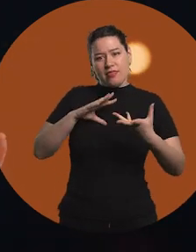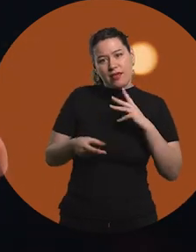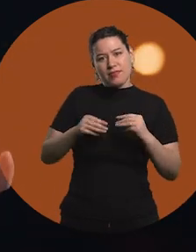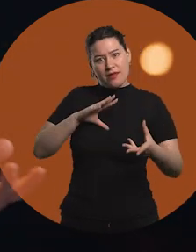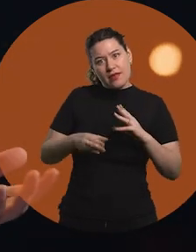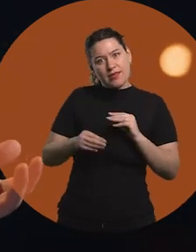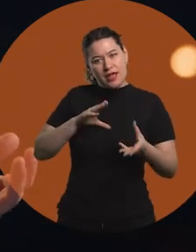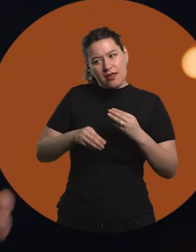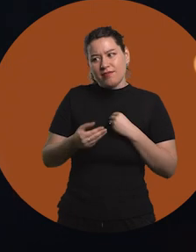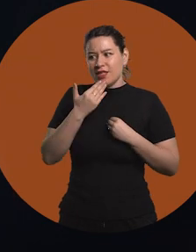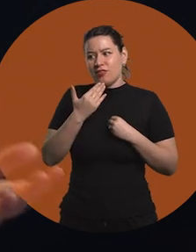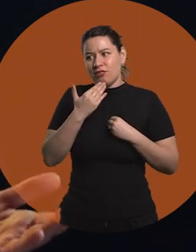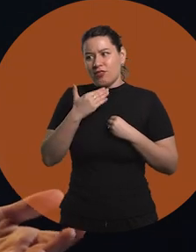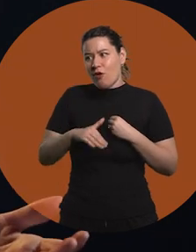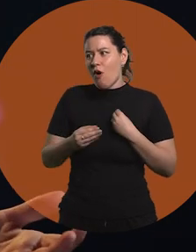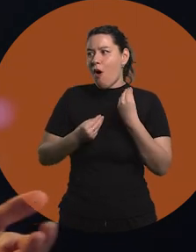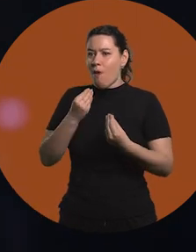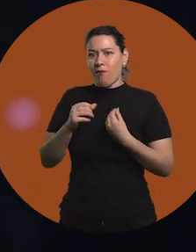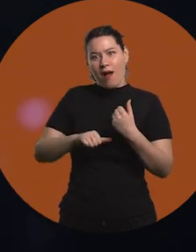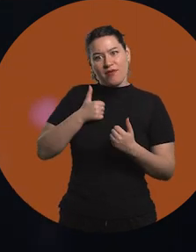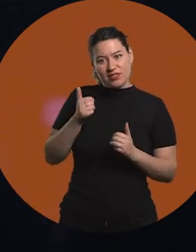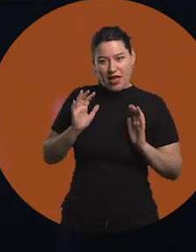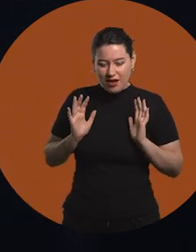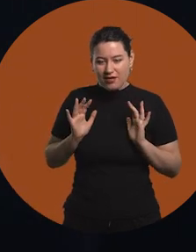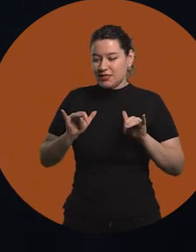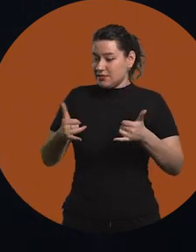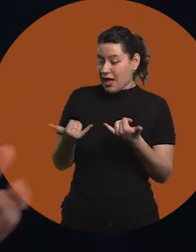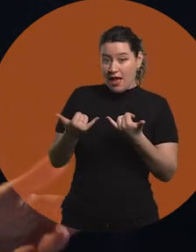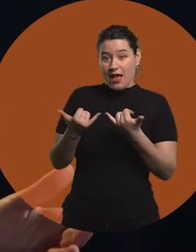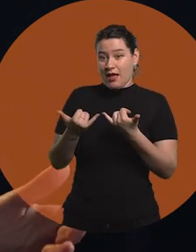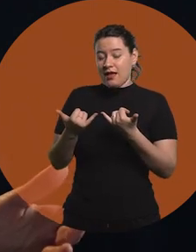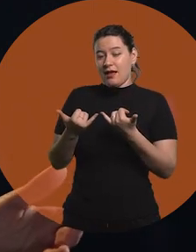I think we have also been adapting and understanding how to use those tools.